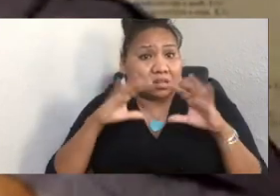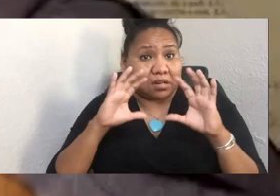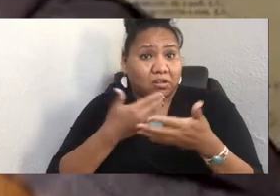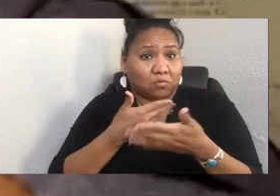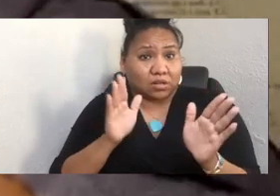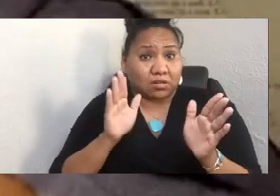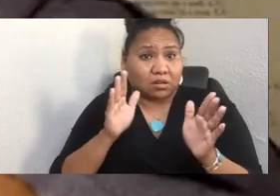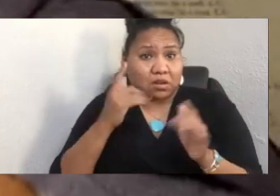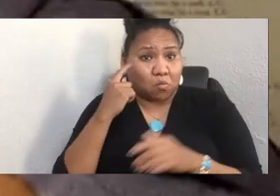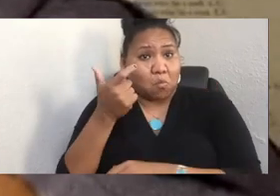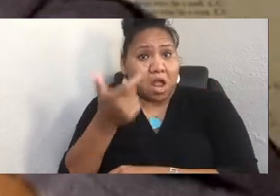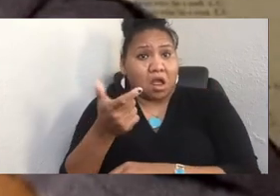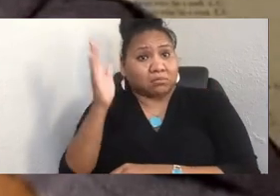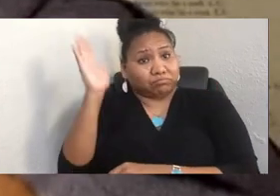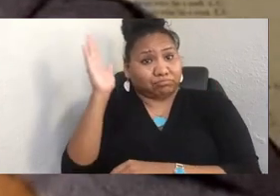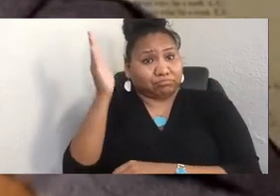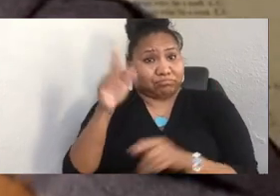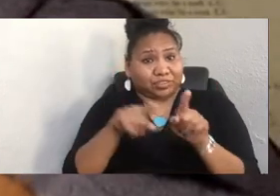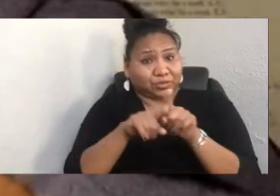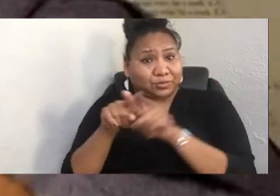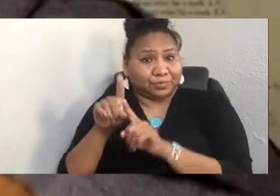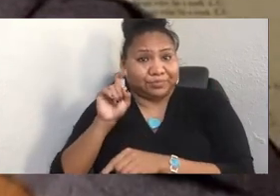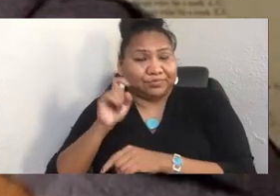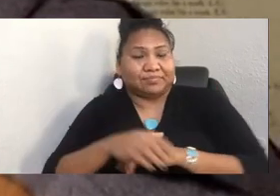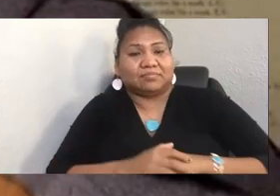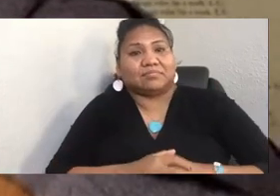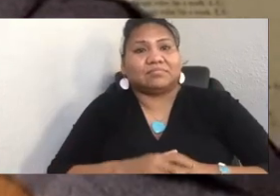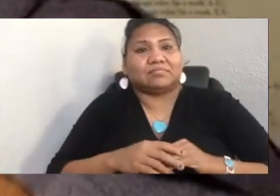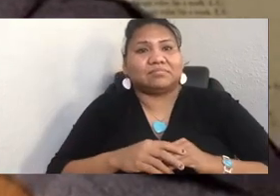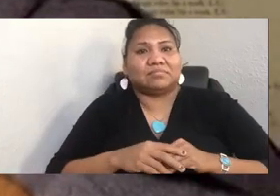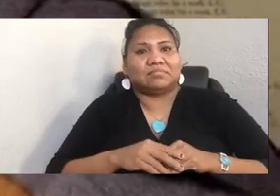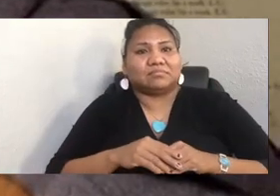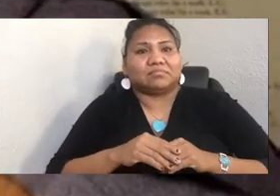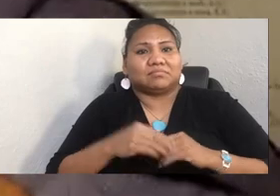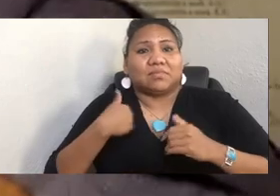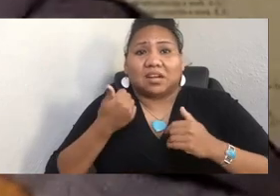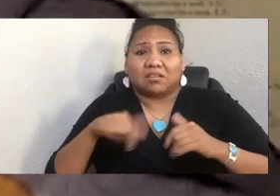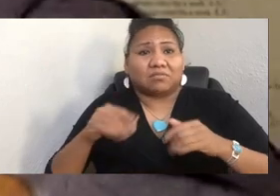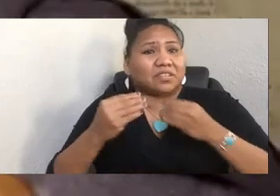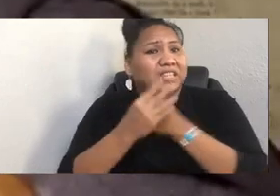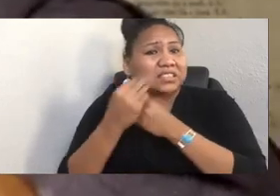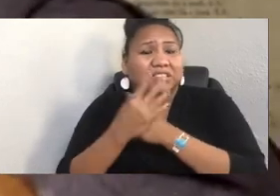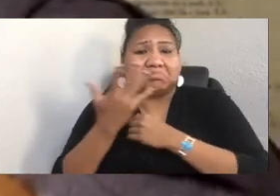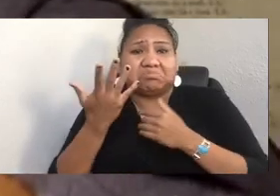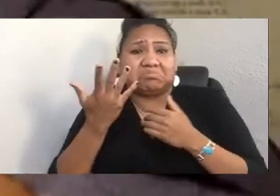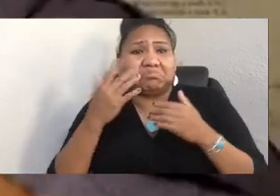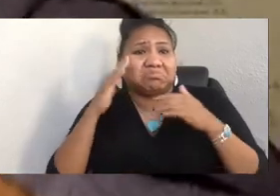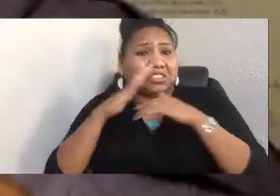And the question is, do you have any advice for indigenous youth who want to do big things?